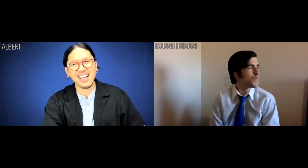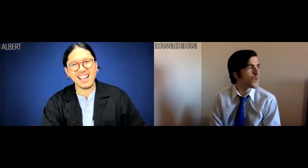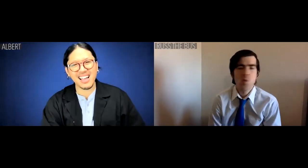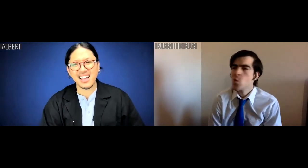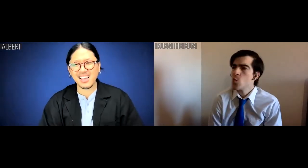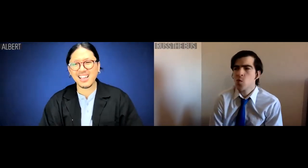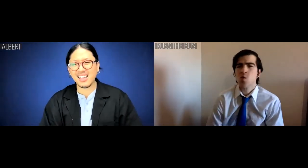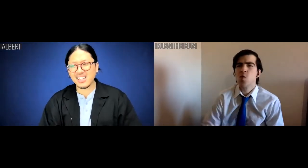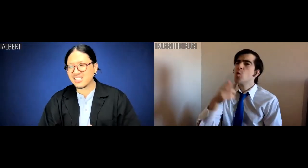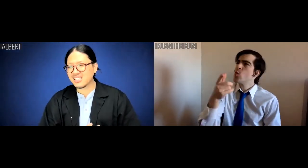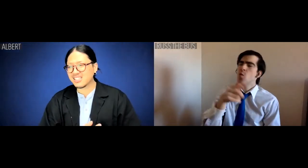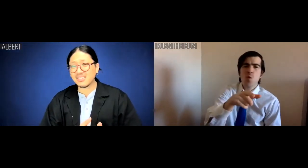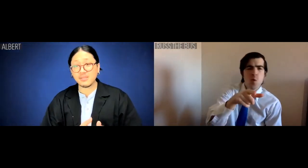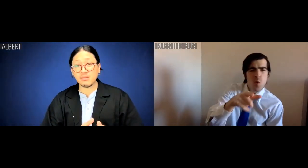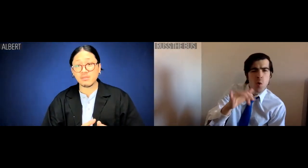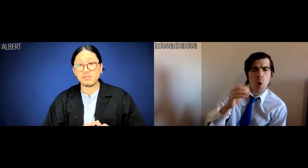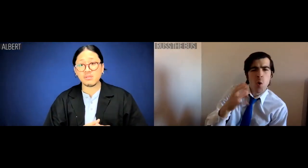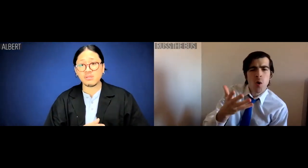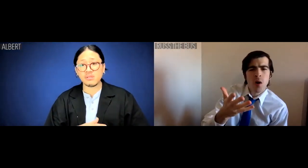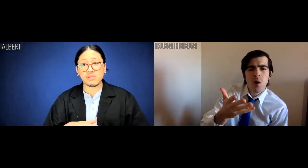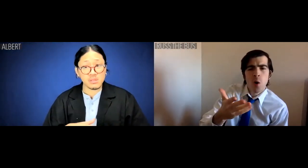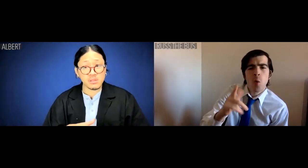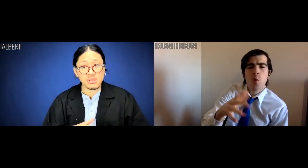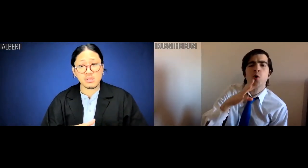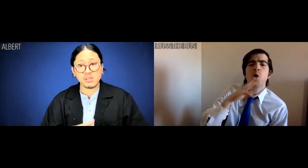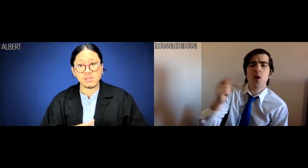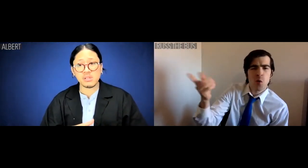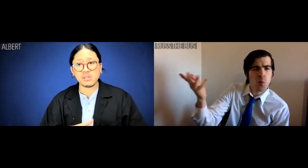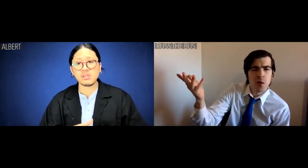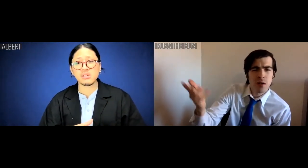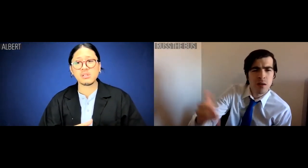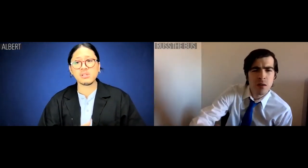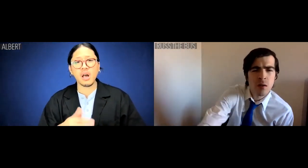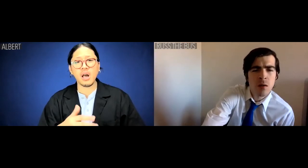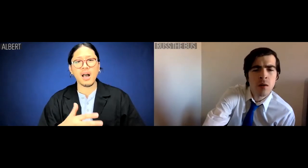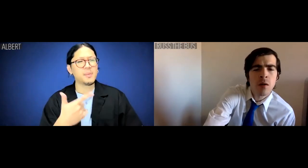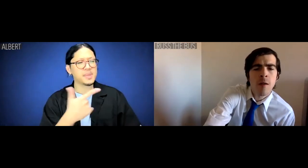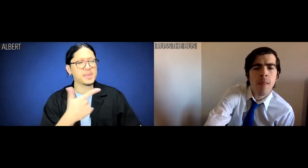Yo, who are you talkin' to?